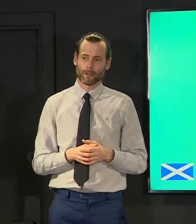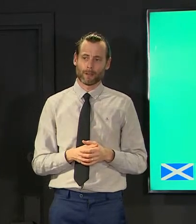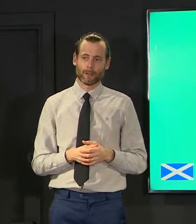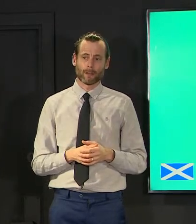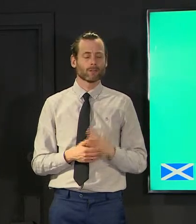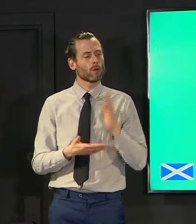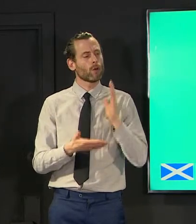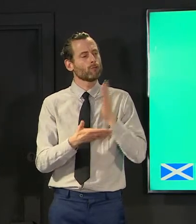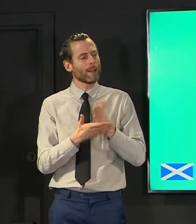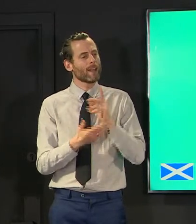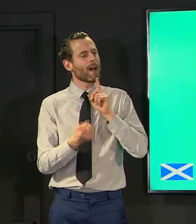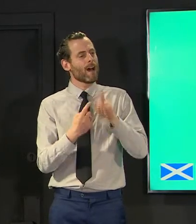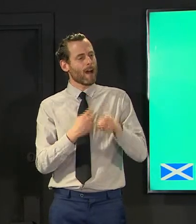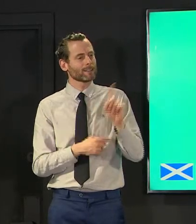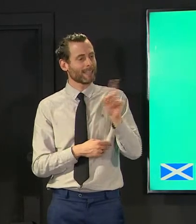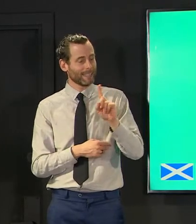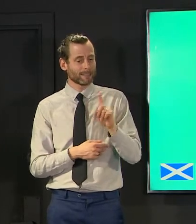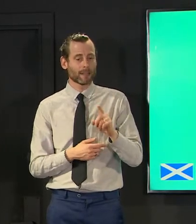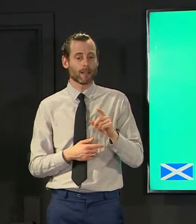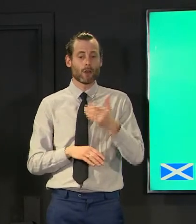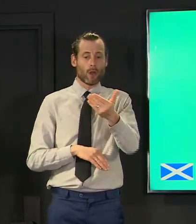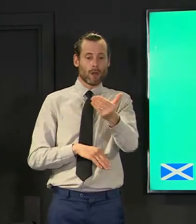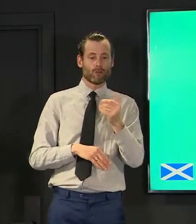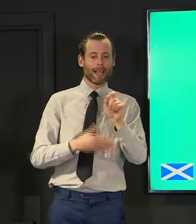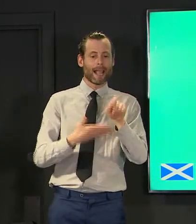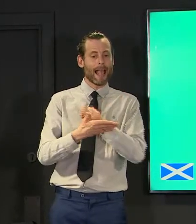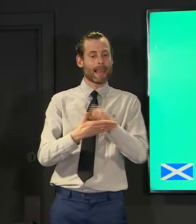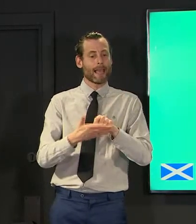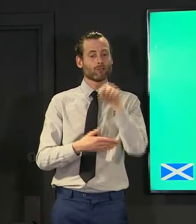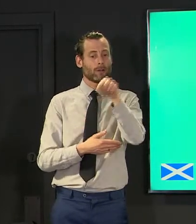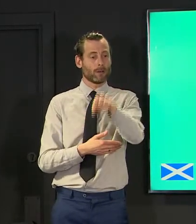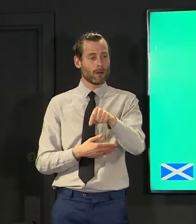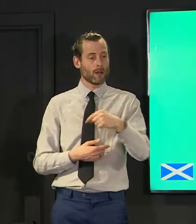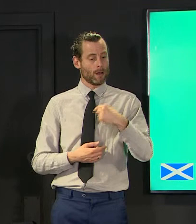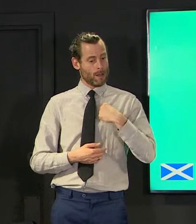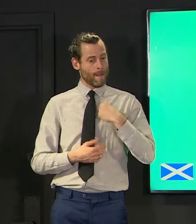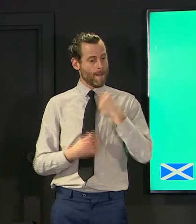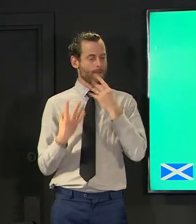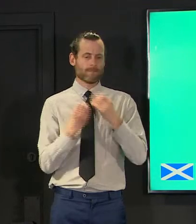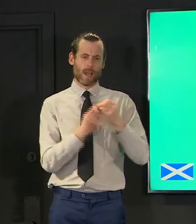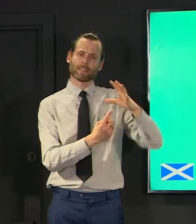answer is of course in the pre-election period public health advice will be crucial we've now